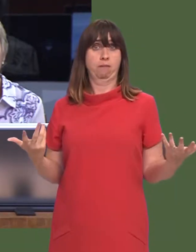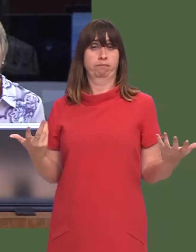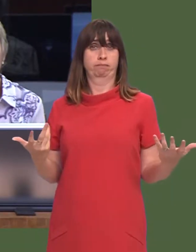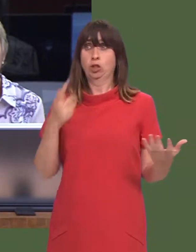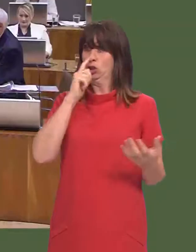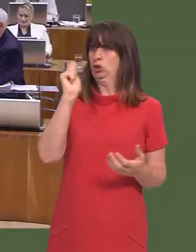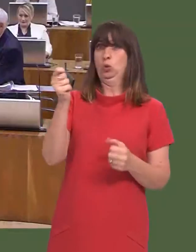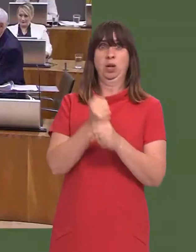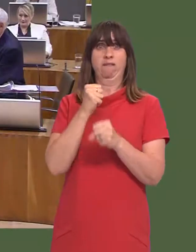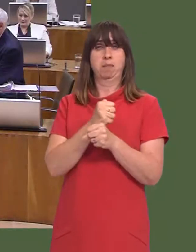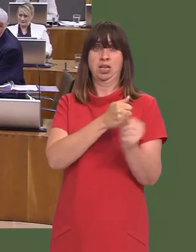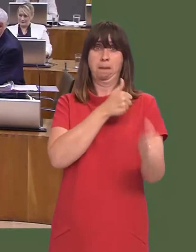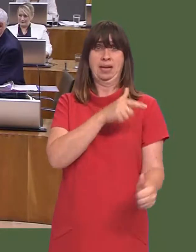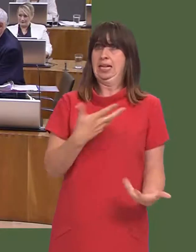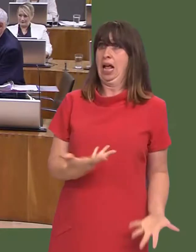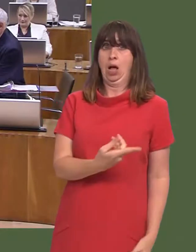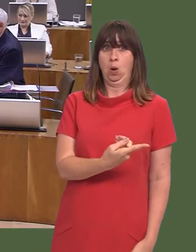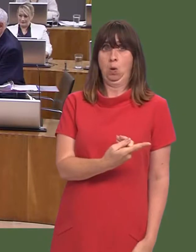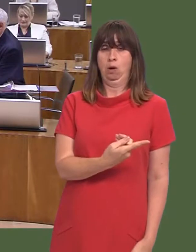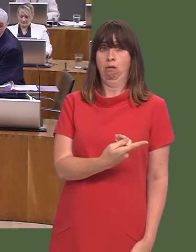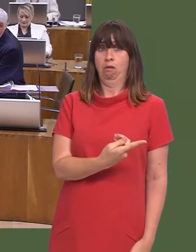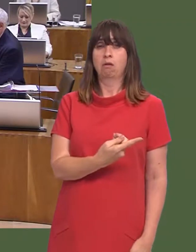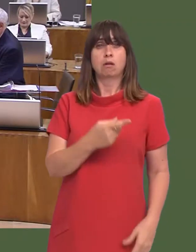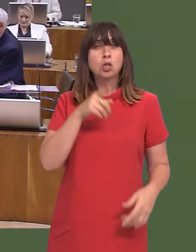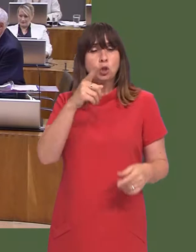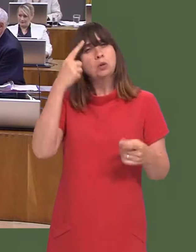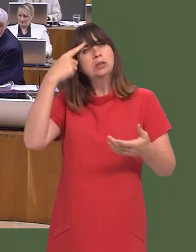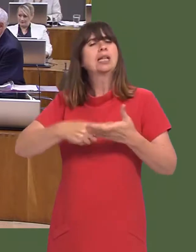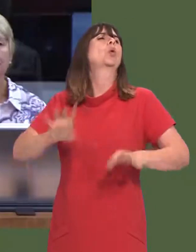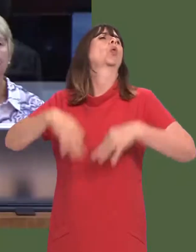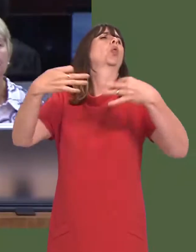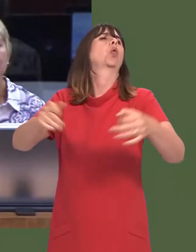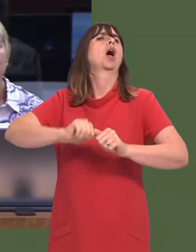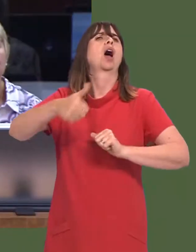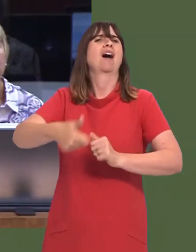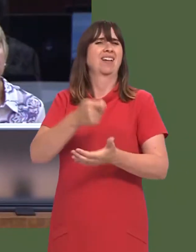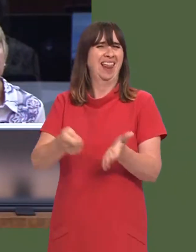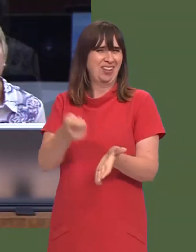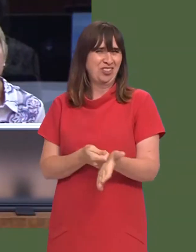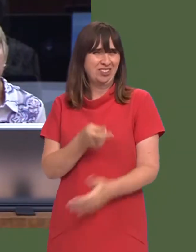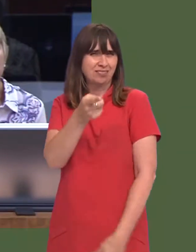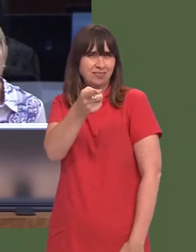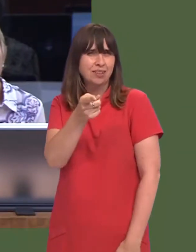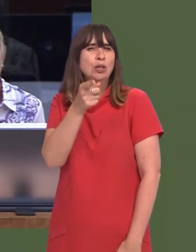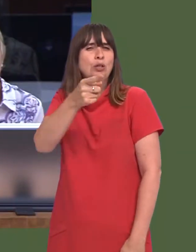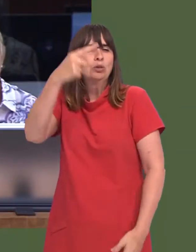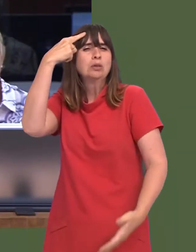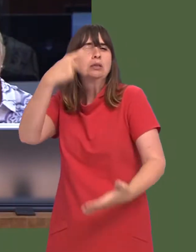Leanne Wood: First Minister, you decided to postpone this decision until beyond an election.